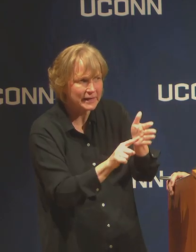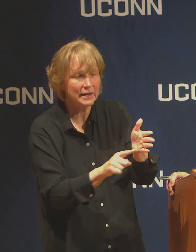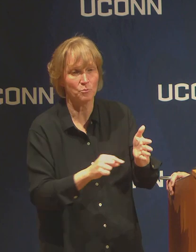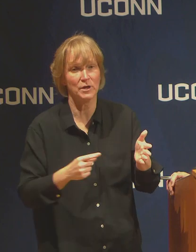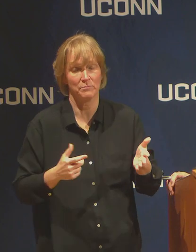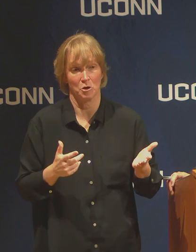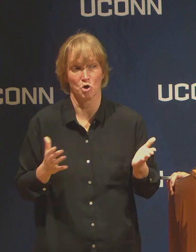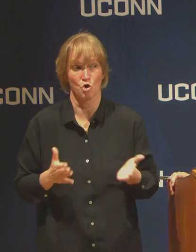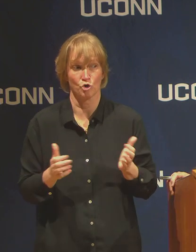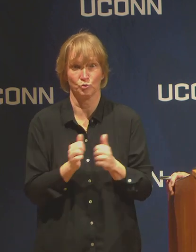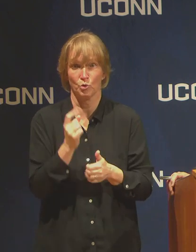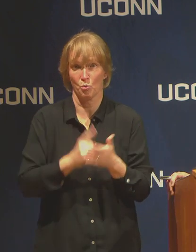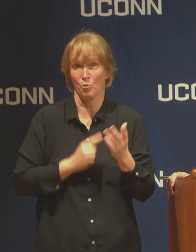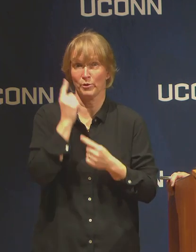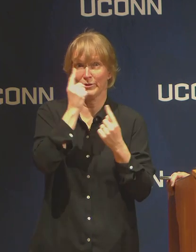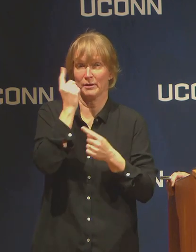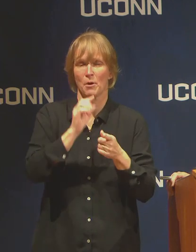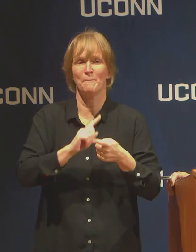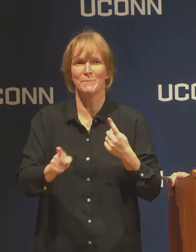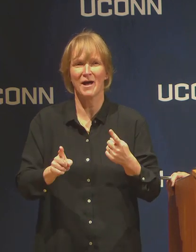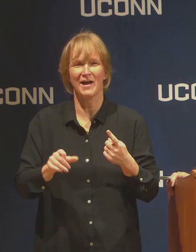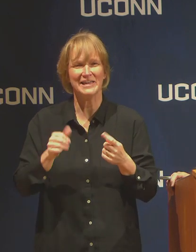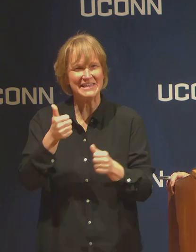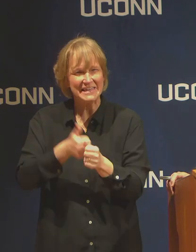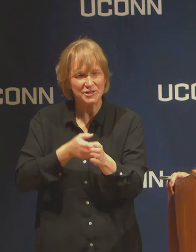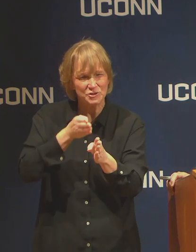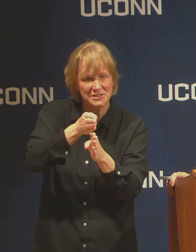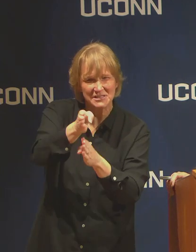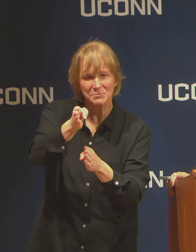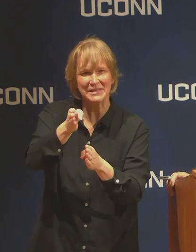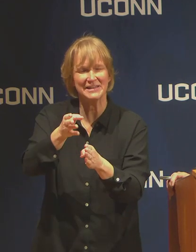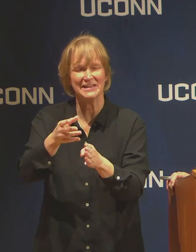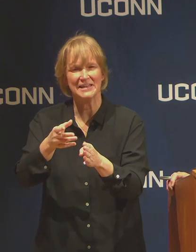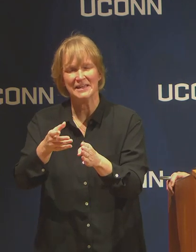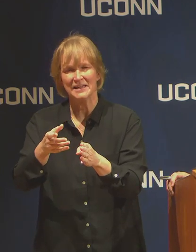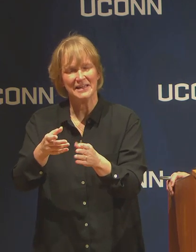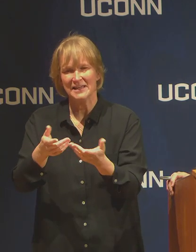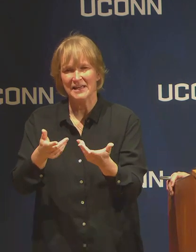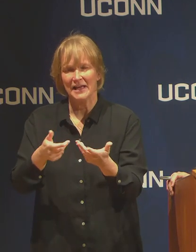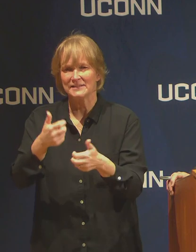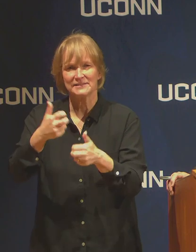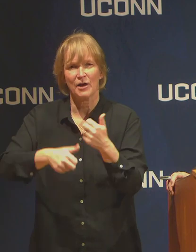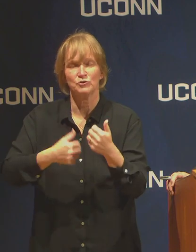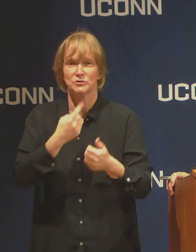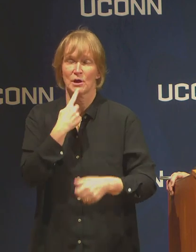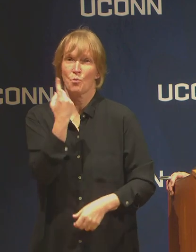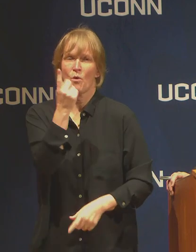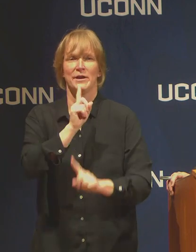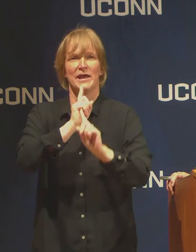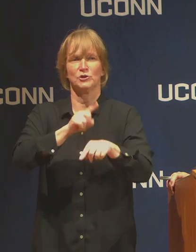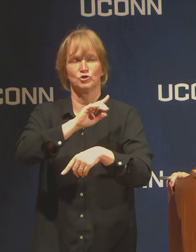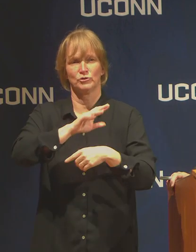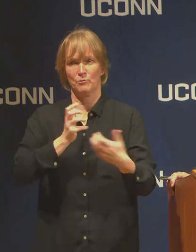but because these are discipline specific there's not one single answer, they're questions that can be